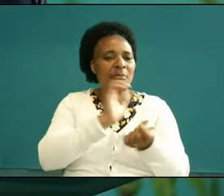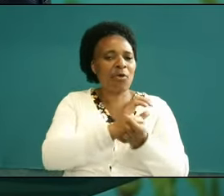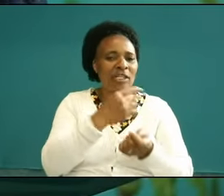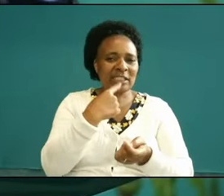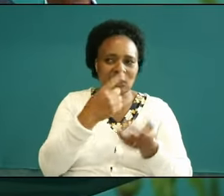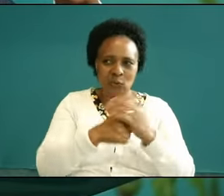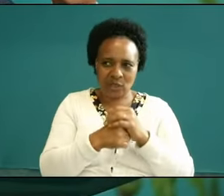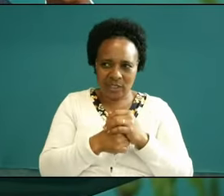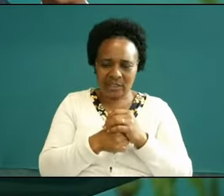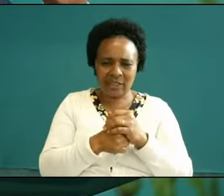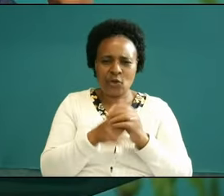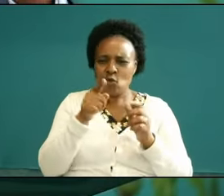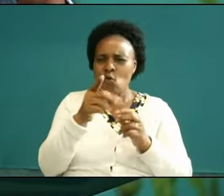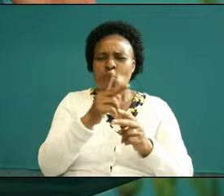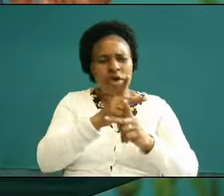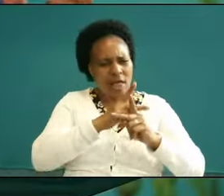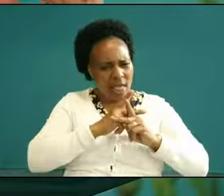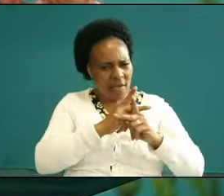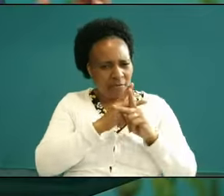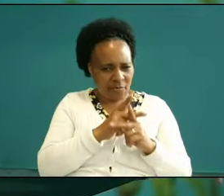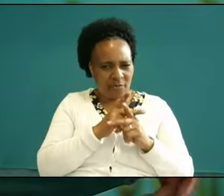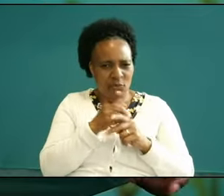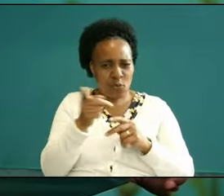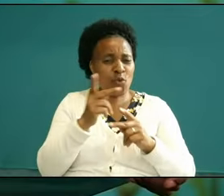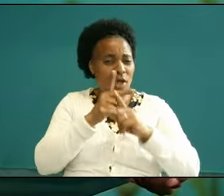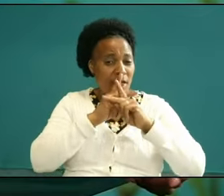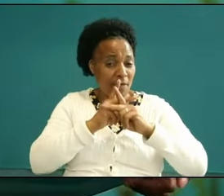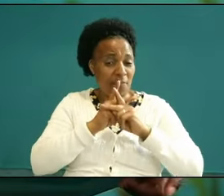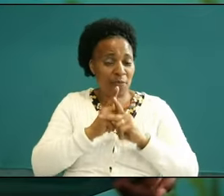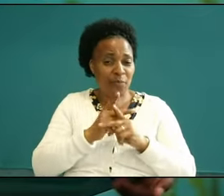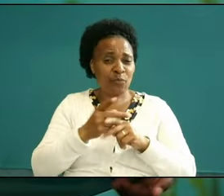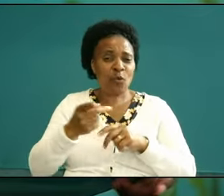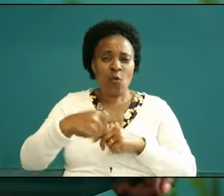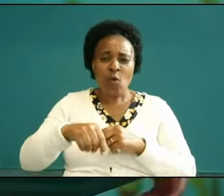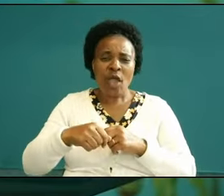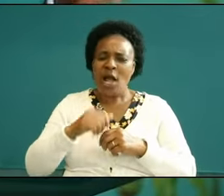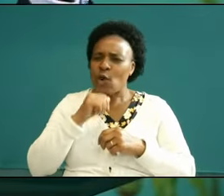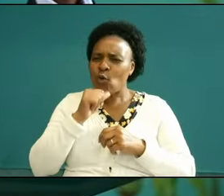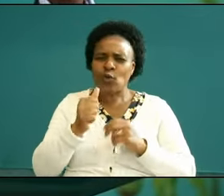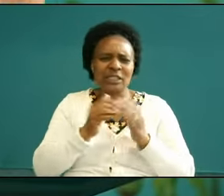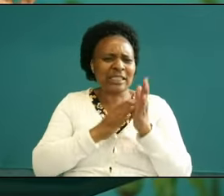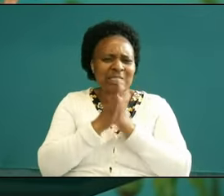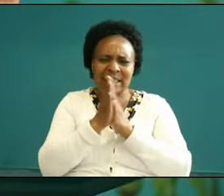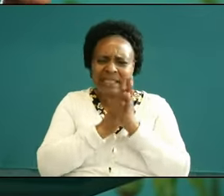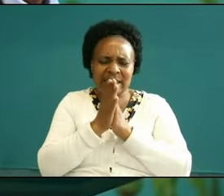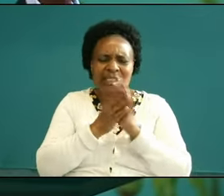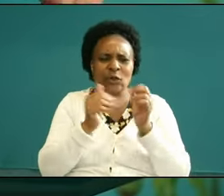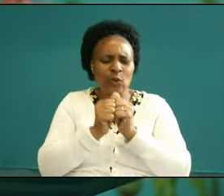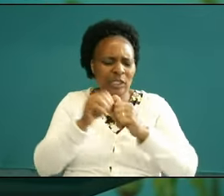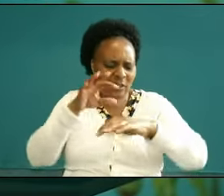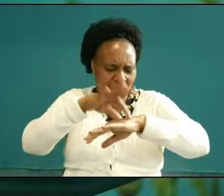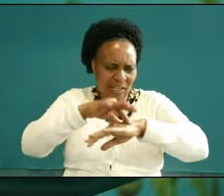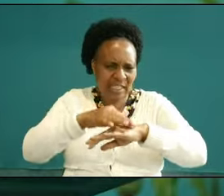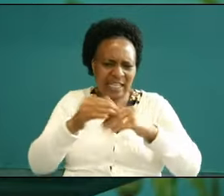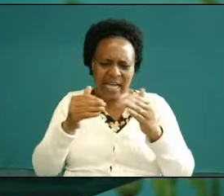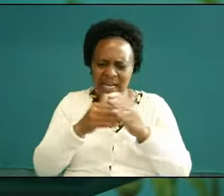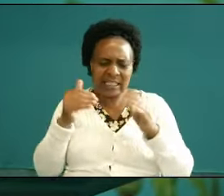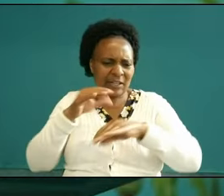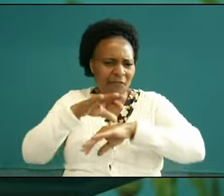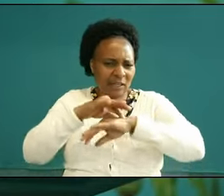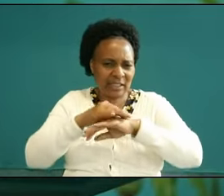guys be careful be careful we are not wrestling with flesh against the Flesh and Blood we are